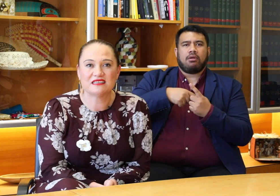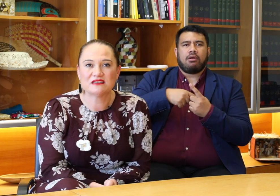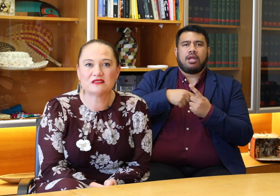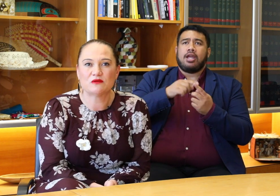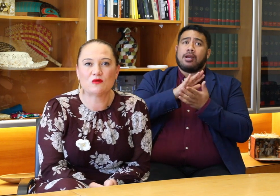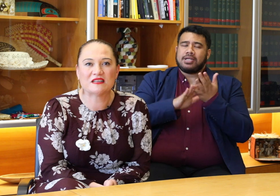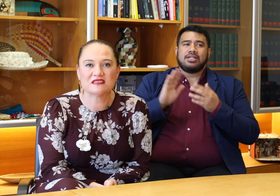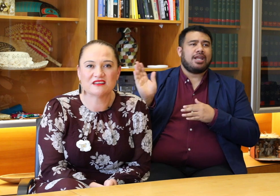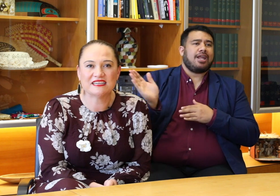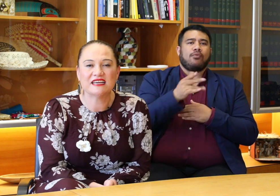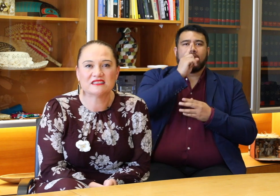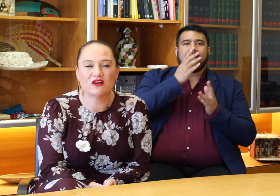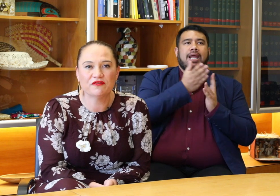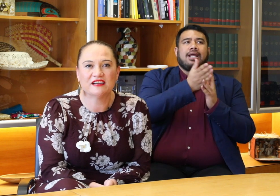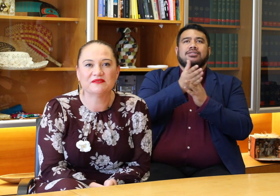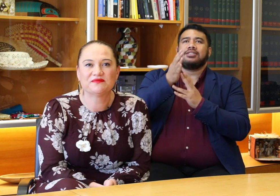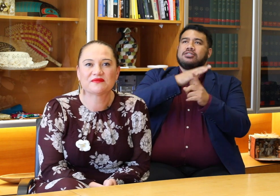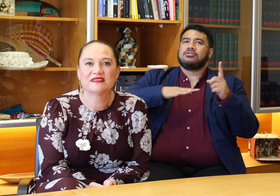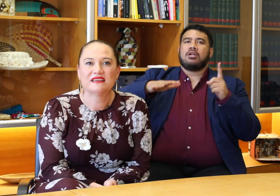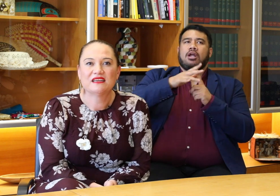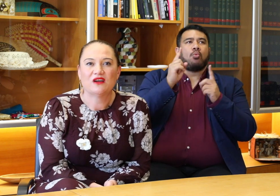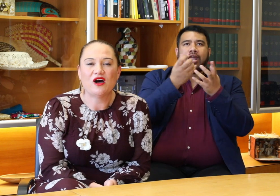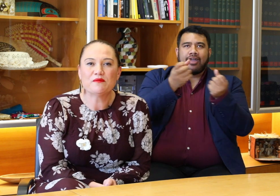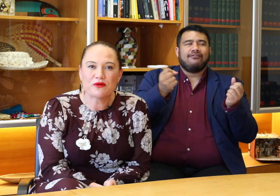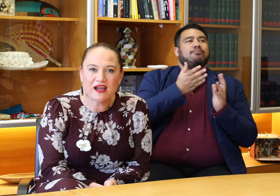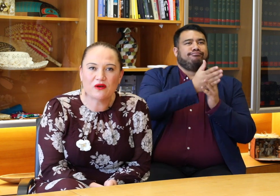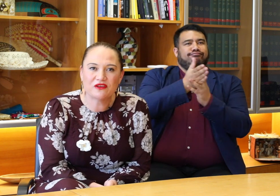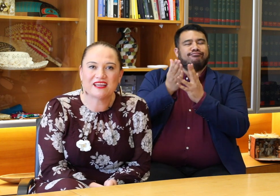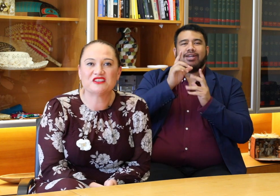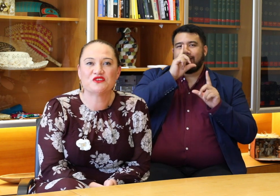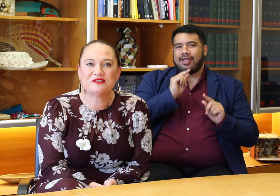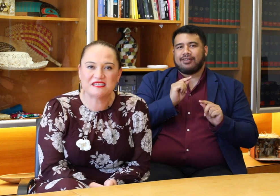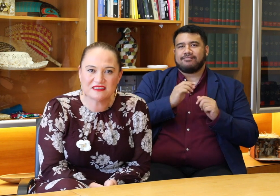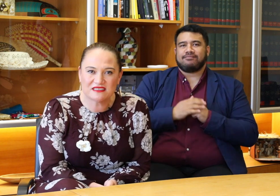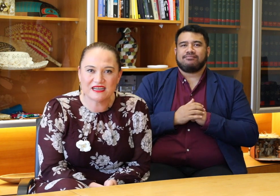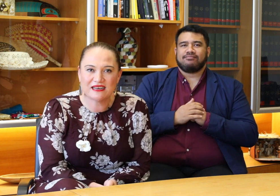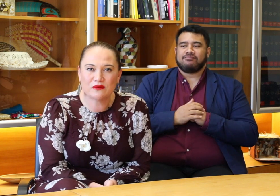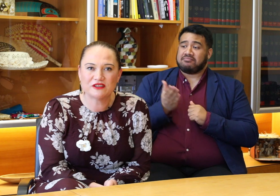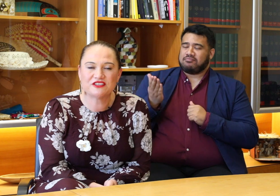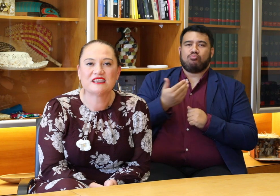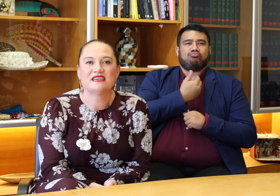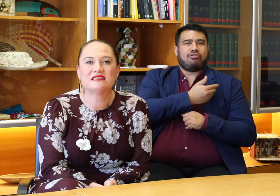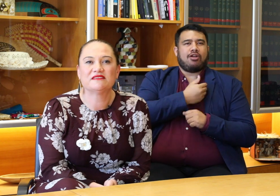all a society has to offer. I'm proud that New Zealand Sign Language is an